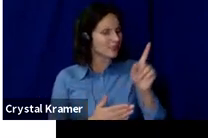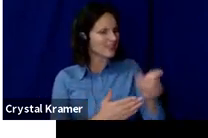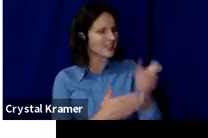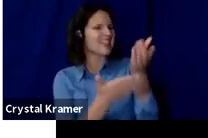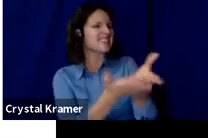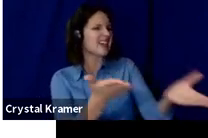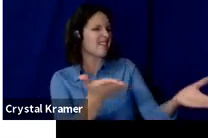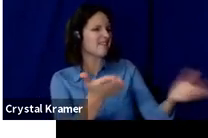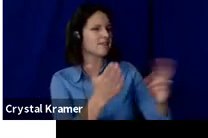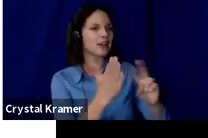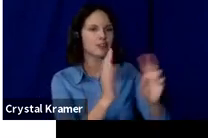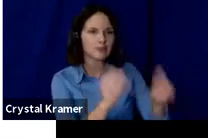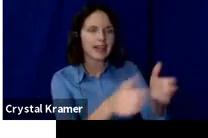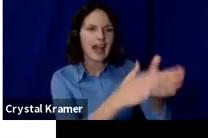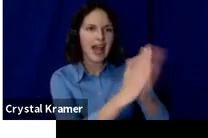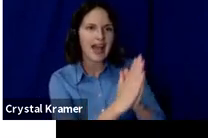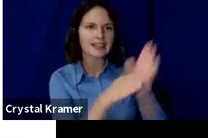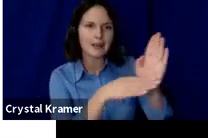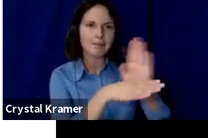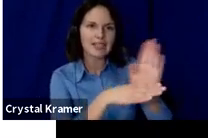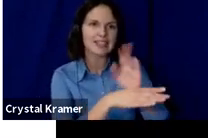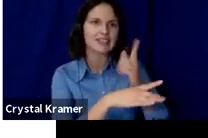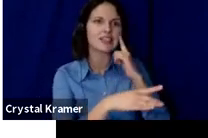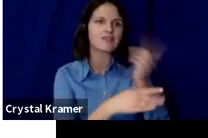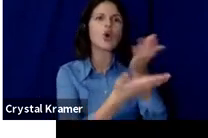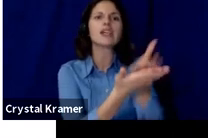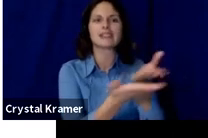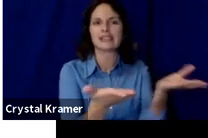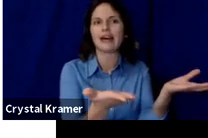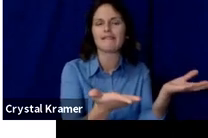You may also be able to get discounts for things in exchange for driving business their